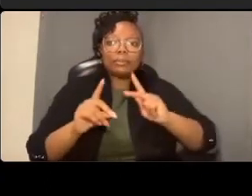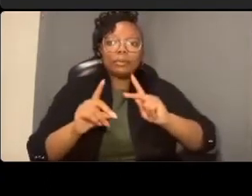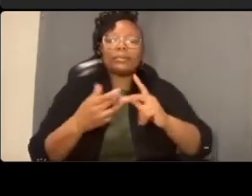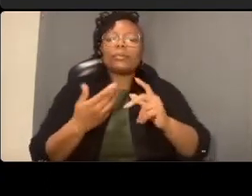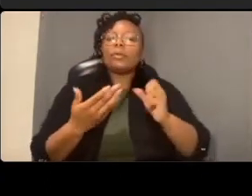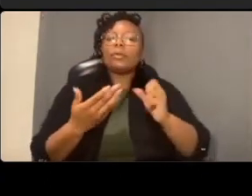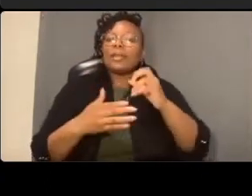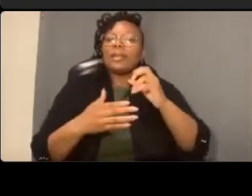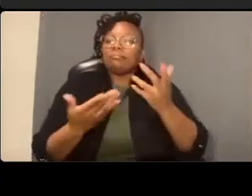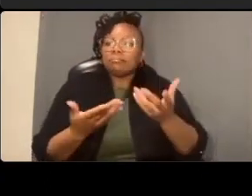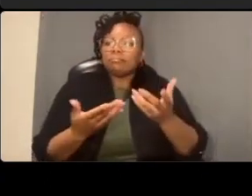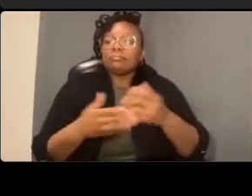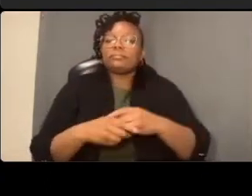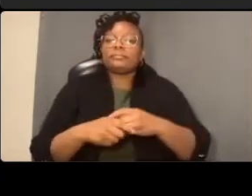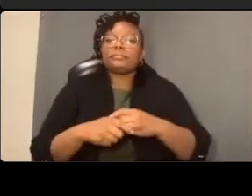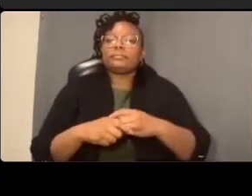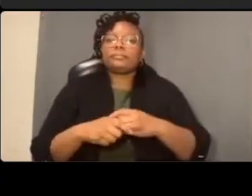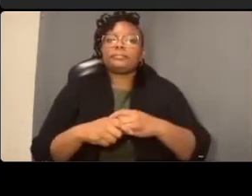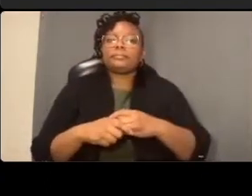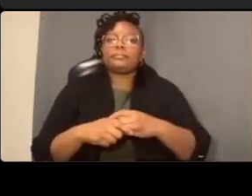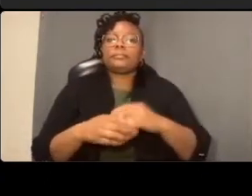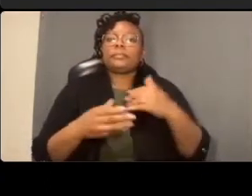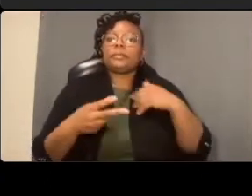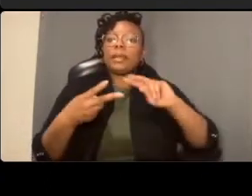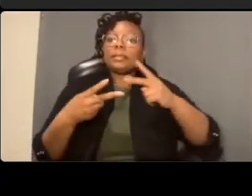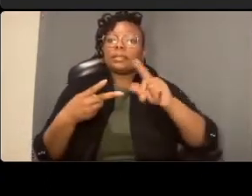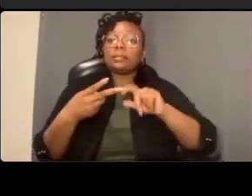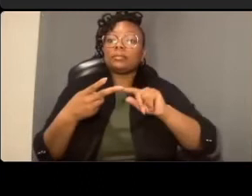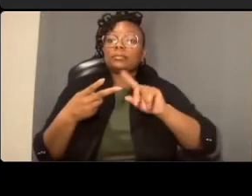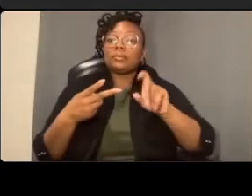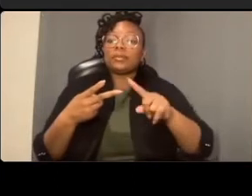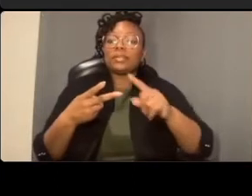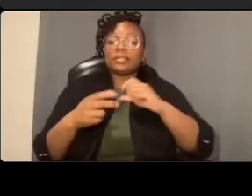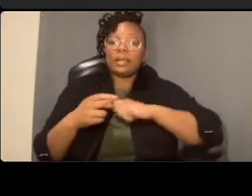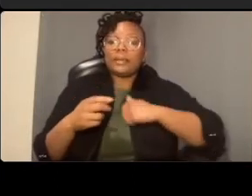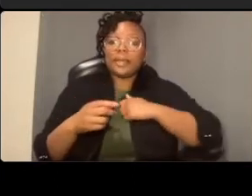question is in particular around the number of bikes that you expect to be going up and down